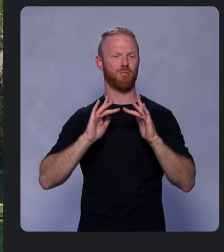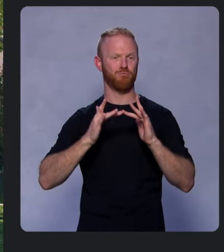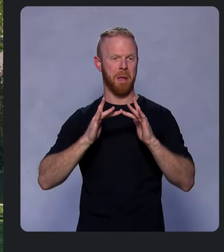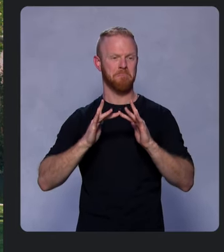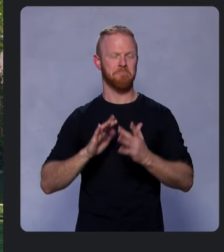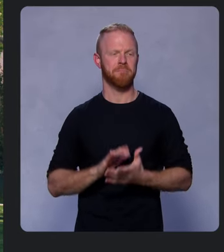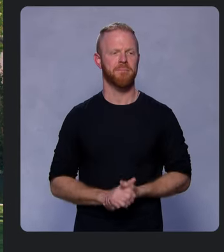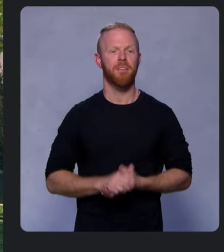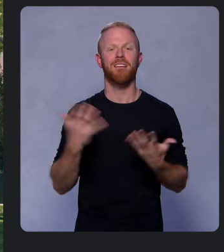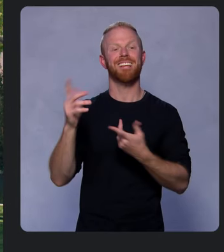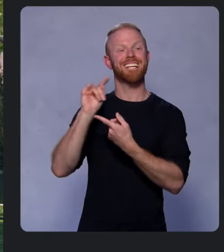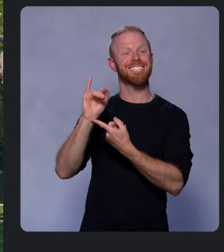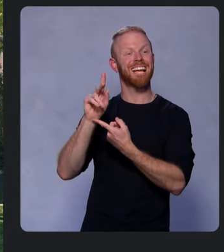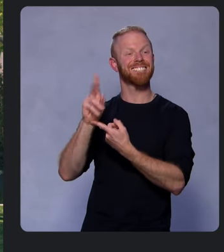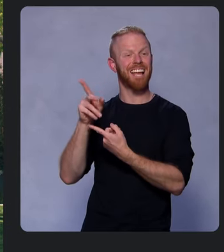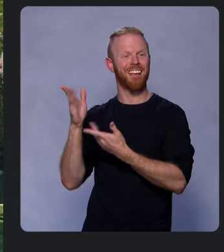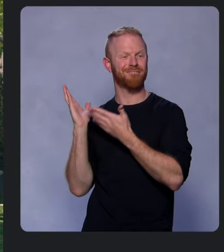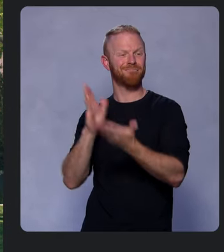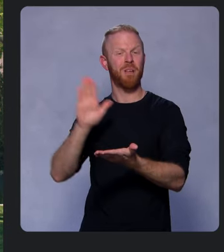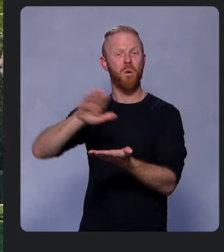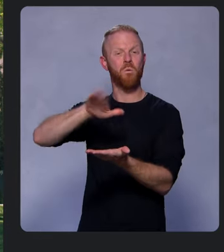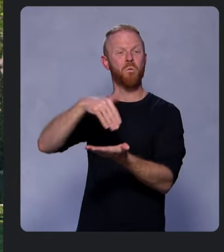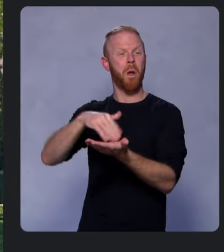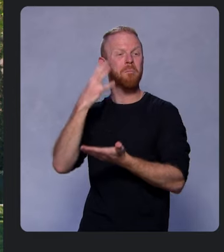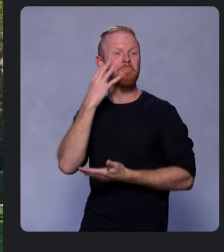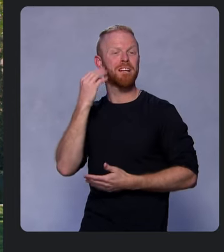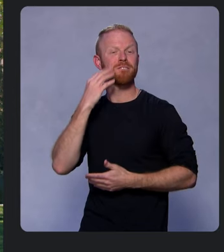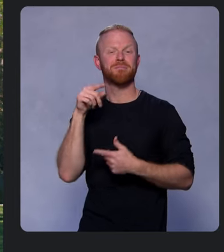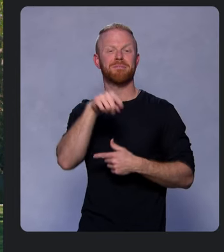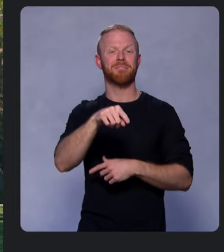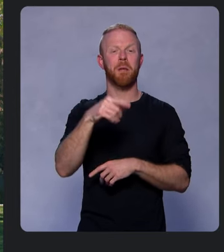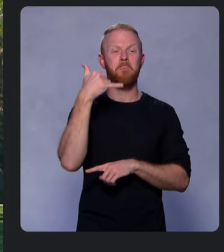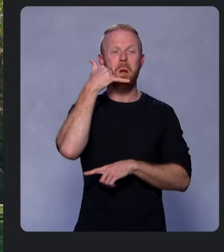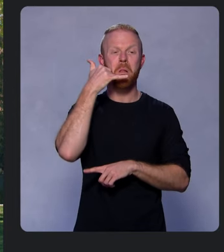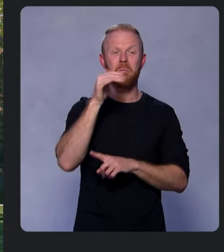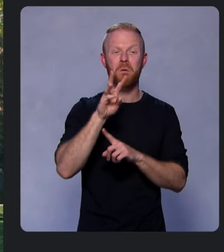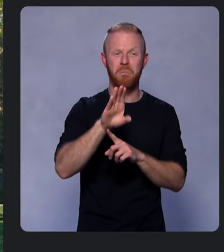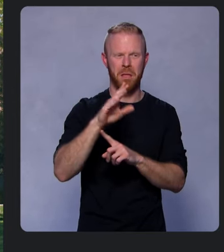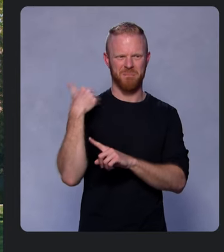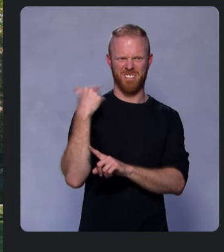which brought its core experience to the mobile web in 2020 and desktop in 2021.